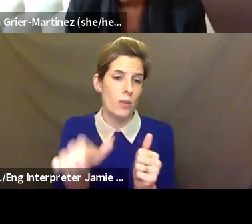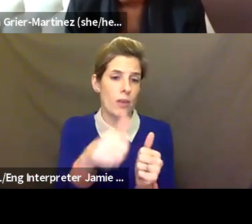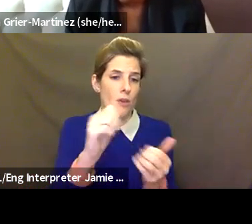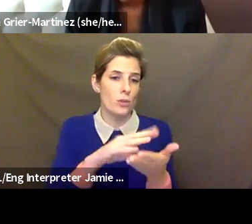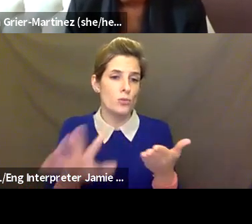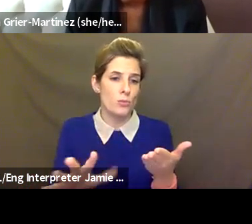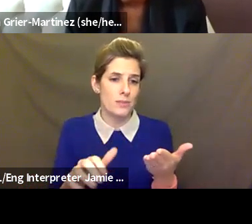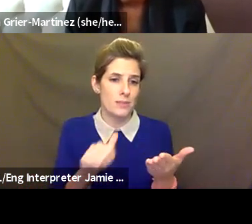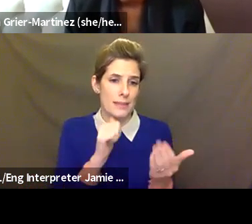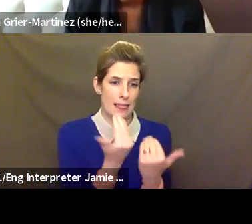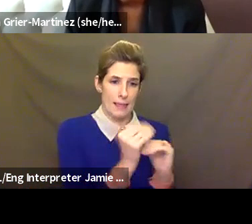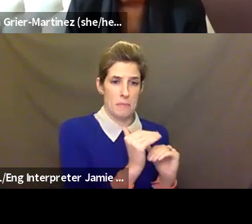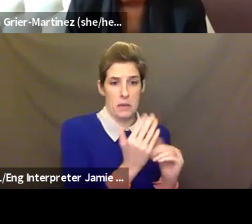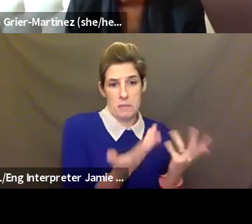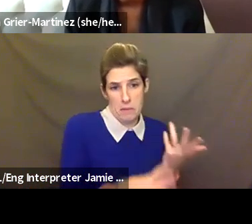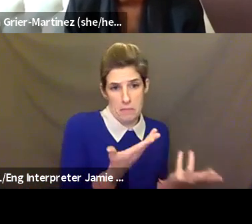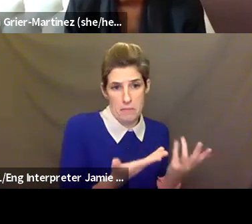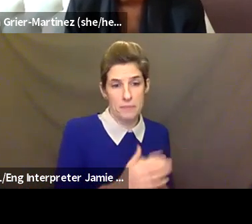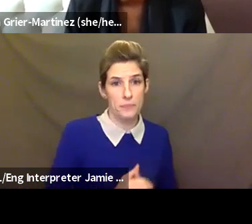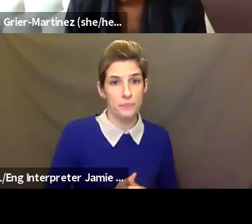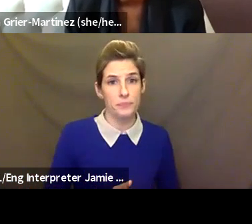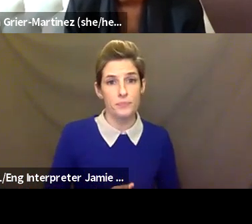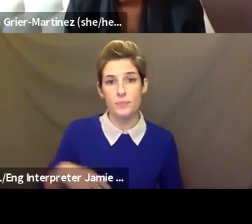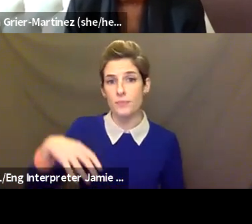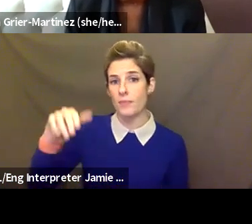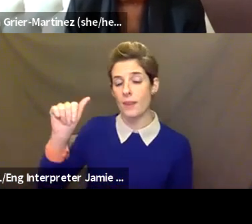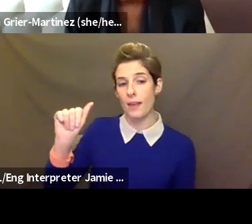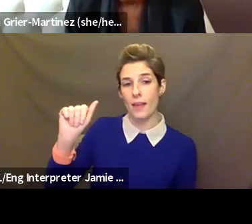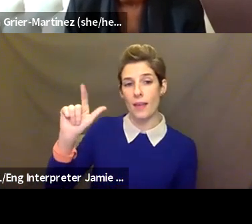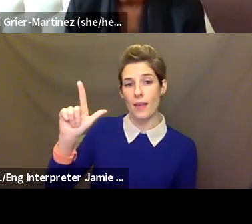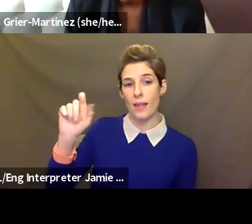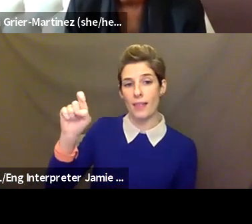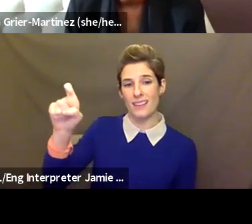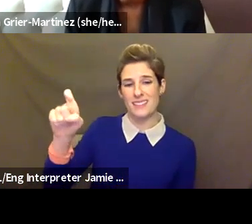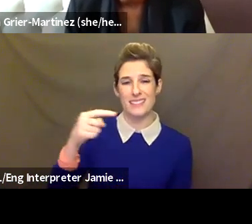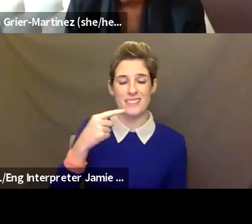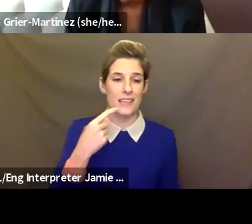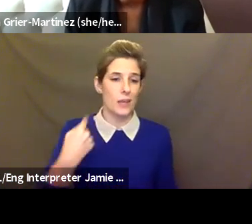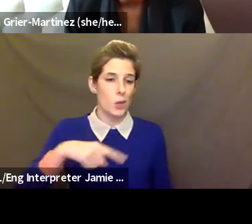Alex Santiago-Jirau: Yeah, I would say that we've been primarily using Google in schools, have been primarily